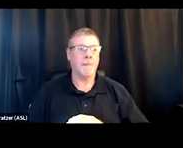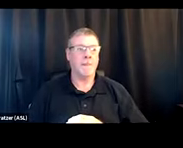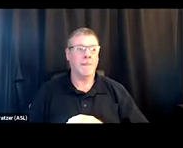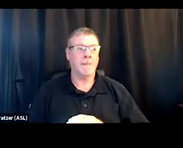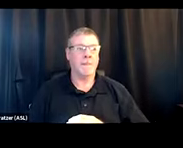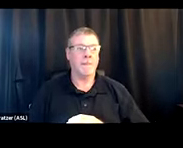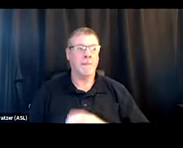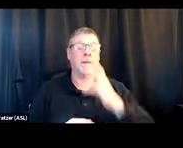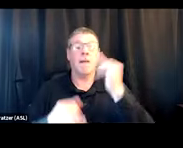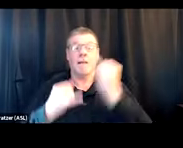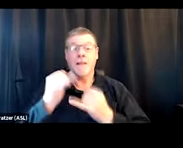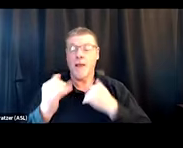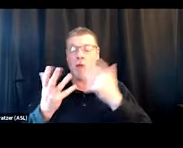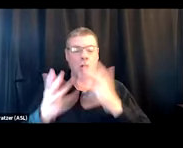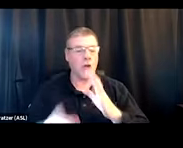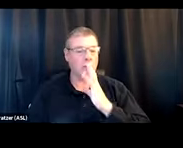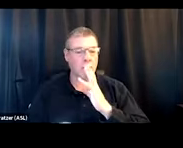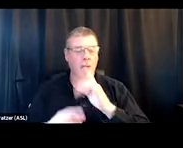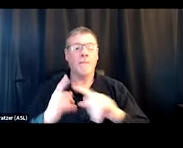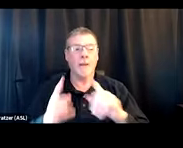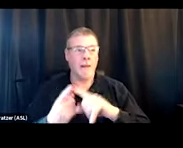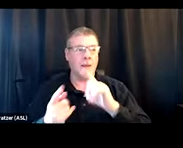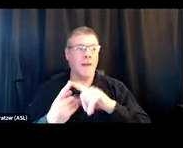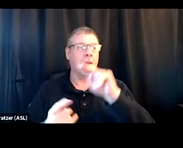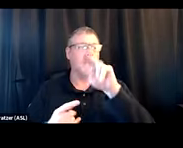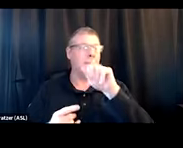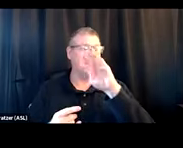And lastly, I already said this, but making naloxone and test strips widely available.